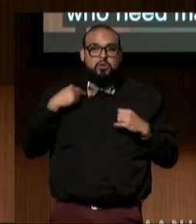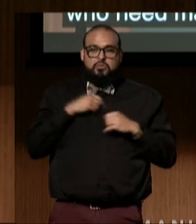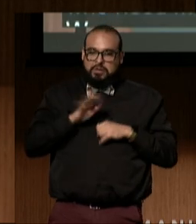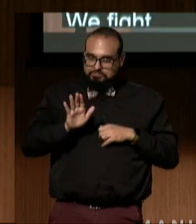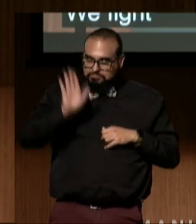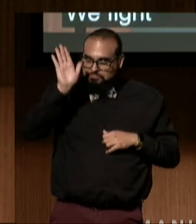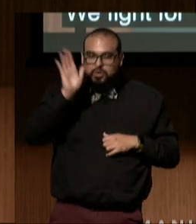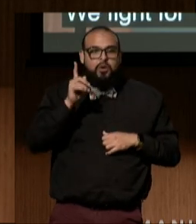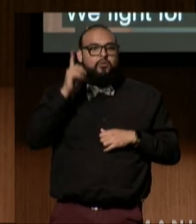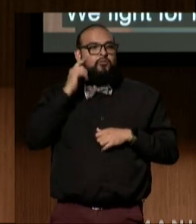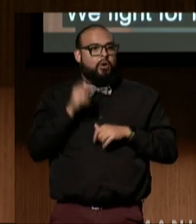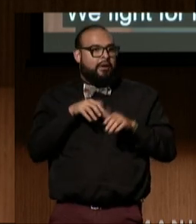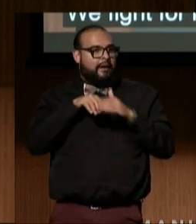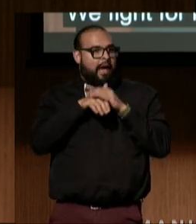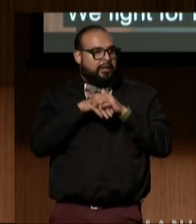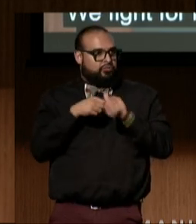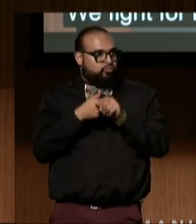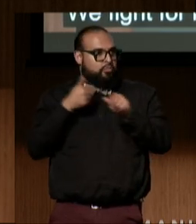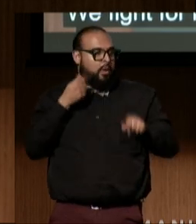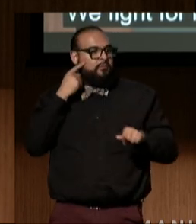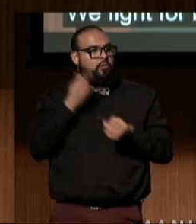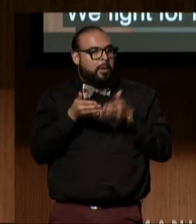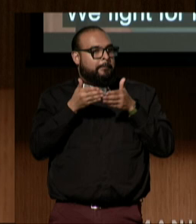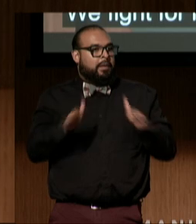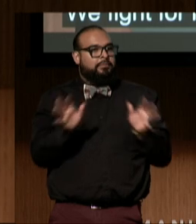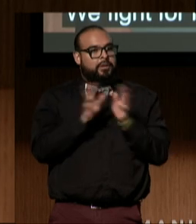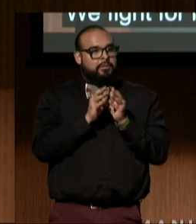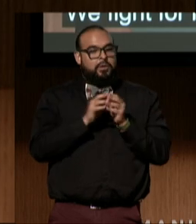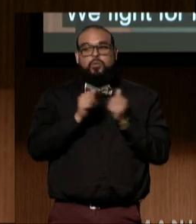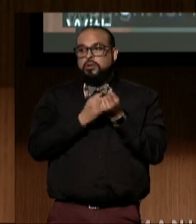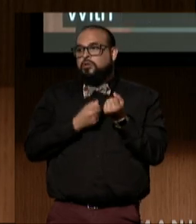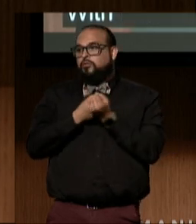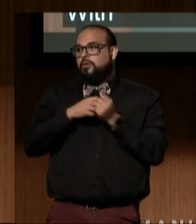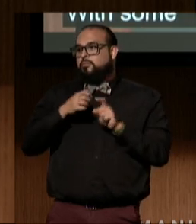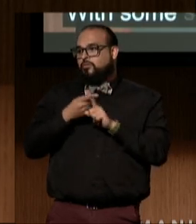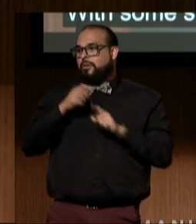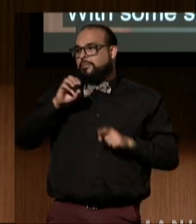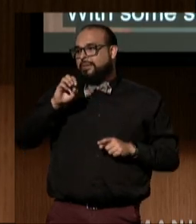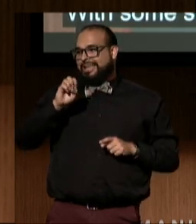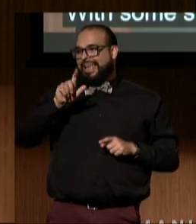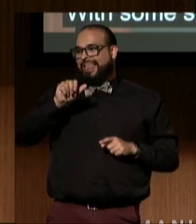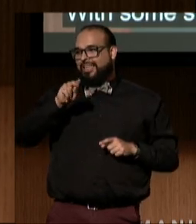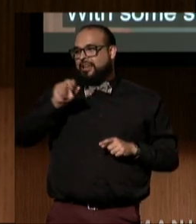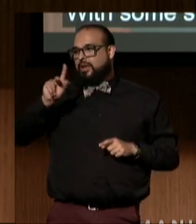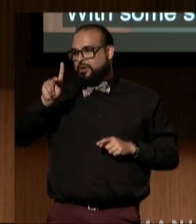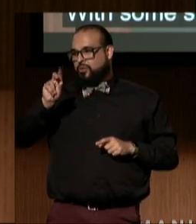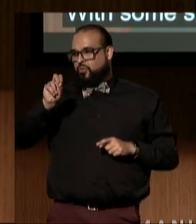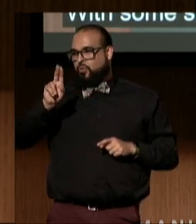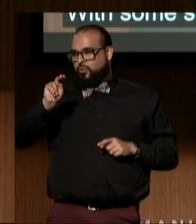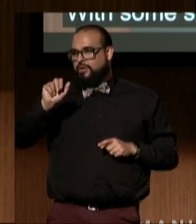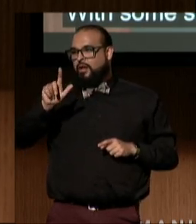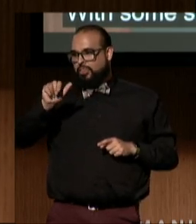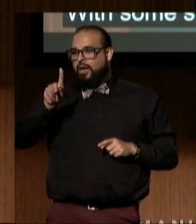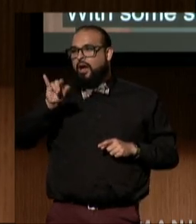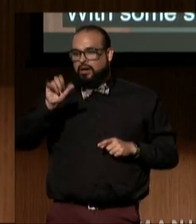With some support from Lieutenant Governor Eleni Kounalakis, DREDF recently succeeded in obtaining an attorney general